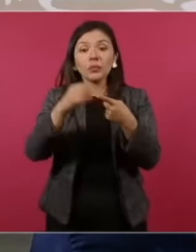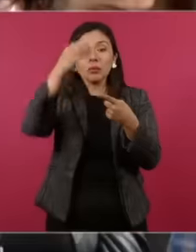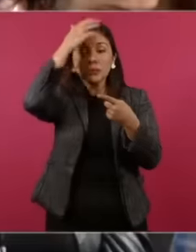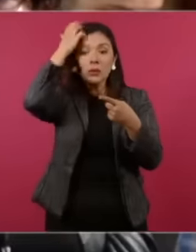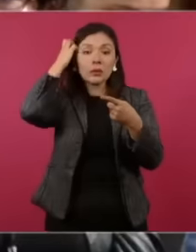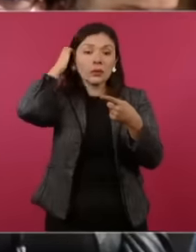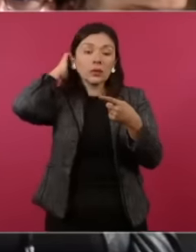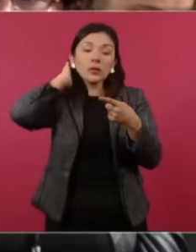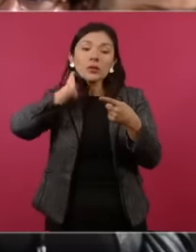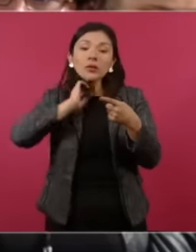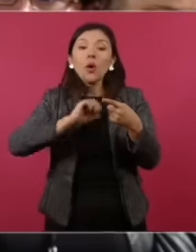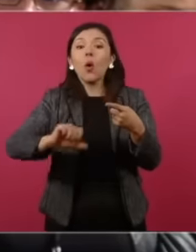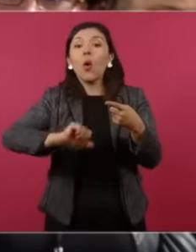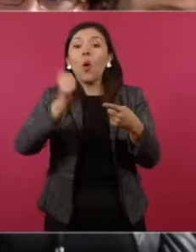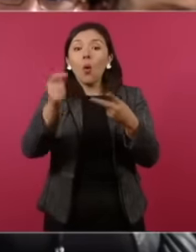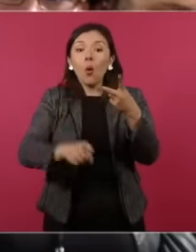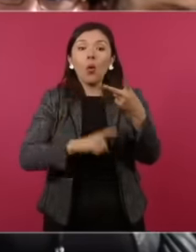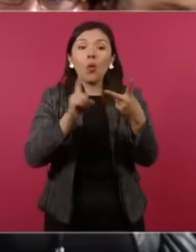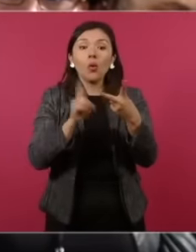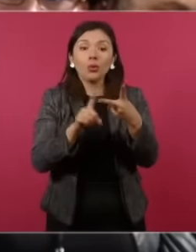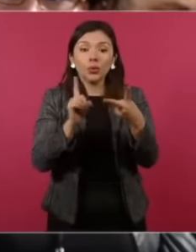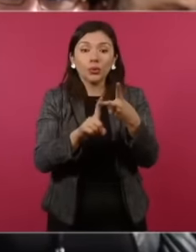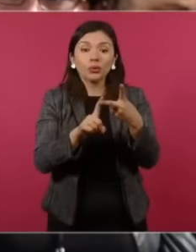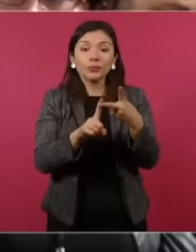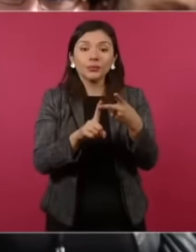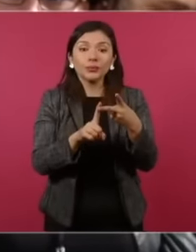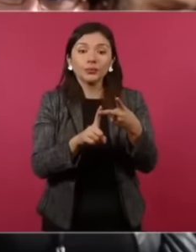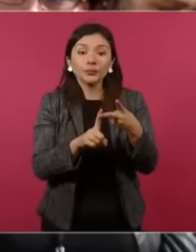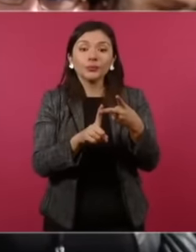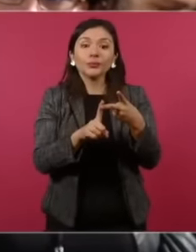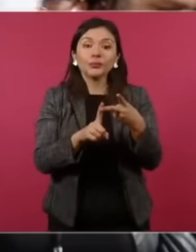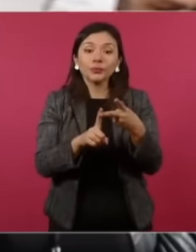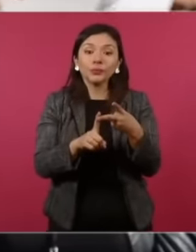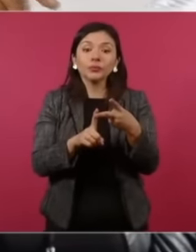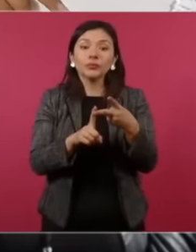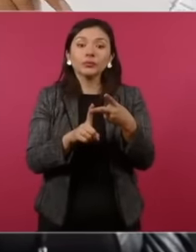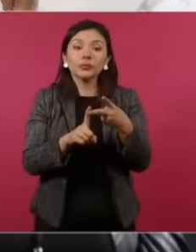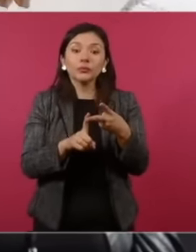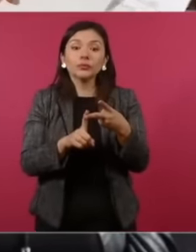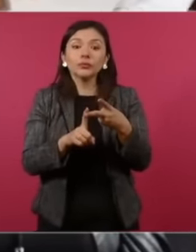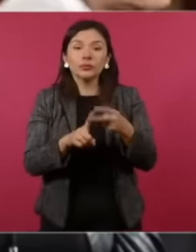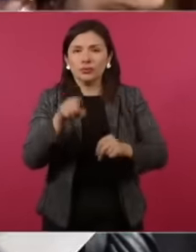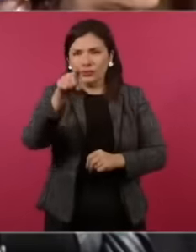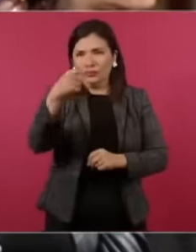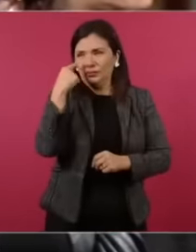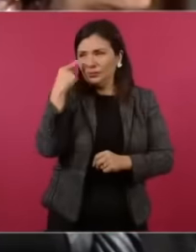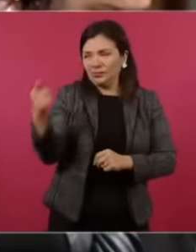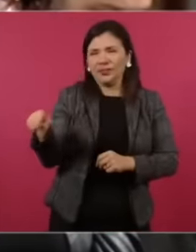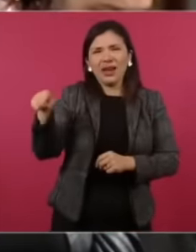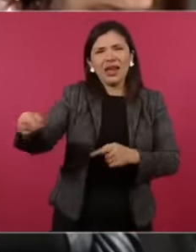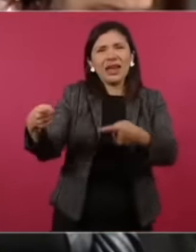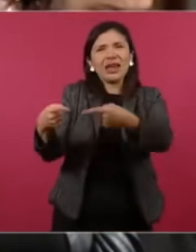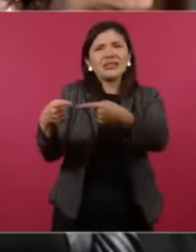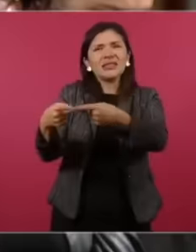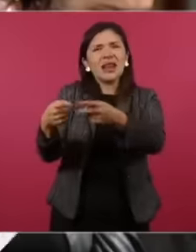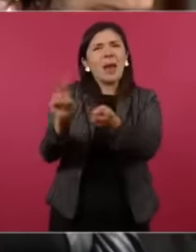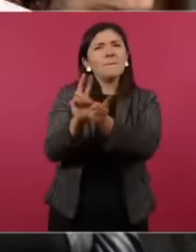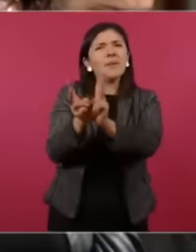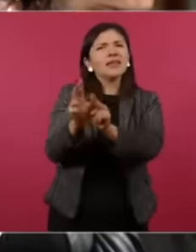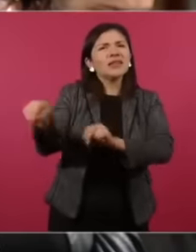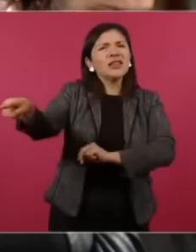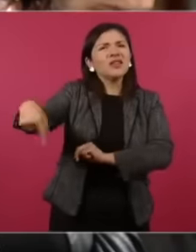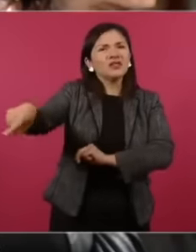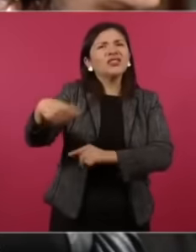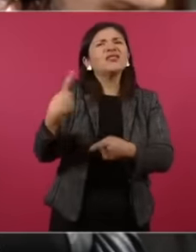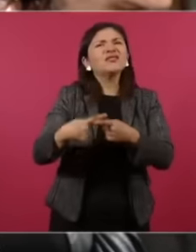is that you have neighbors here on the corner. Yes, you know that you have had a group of neighbors here for several